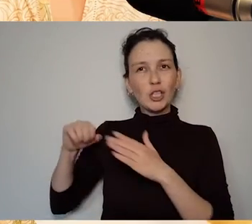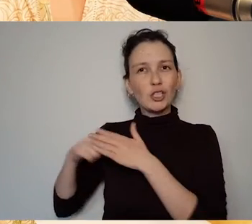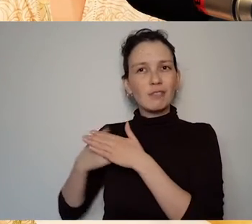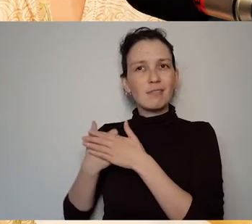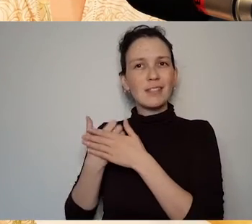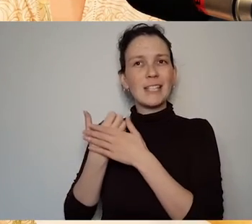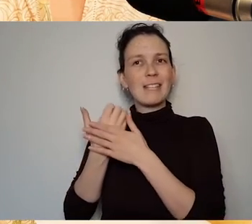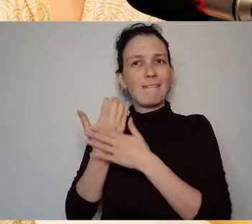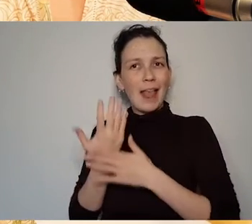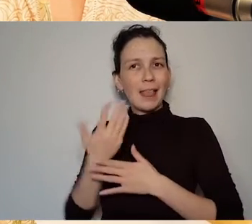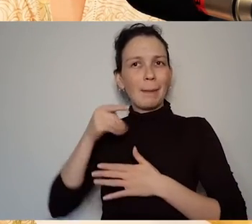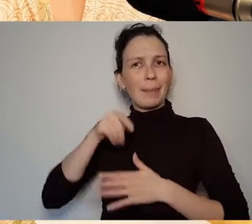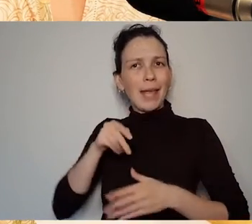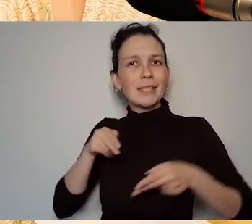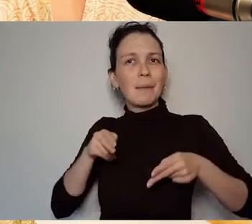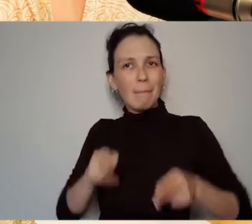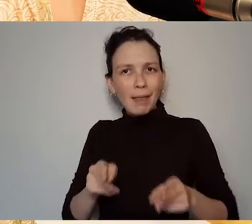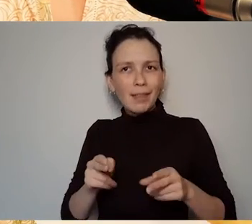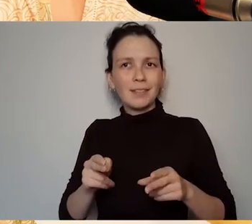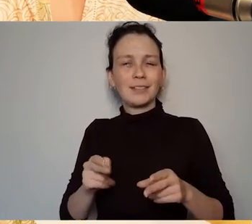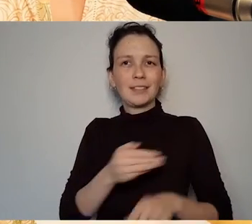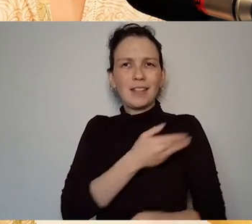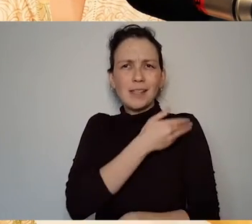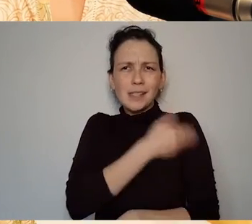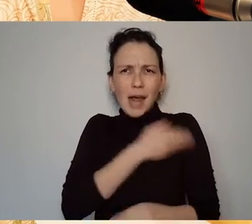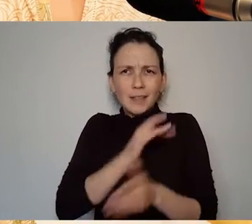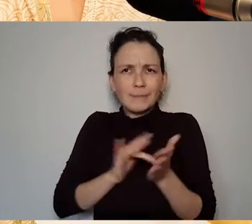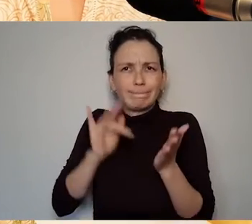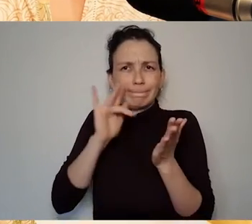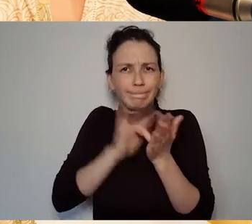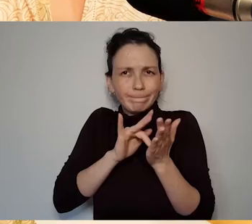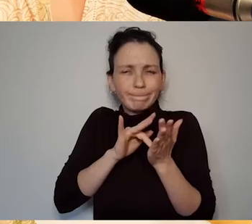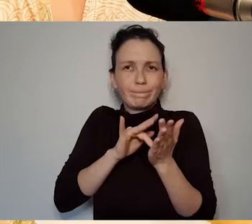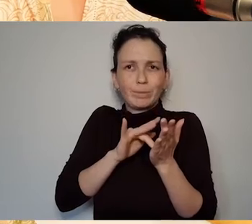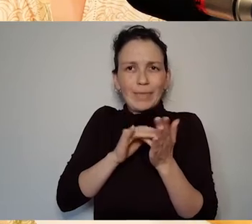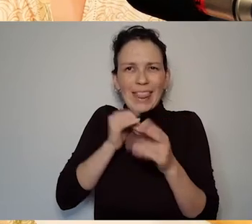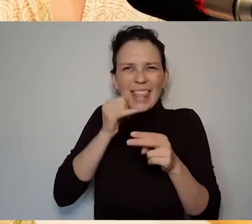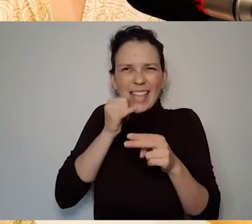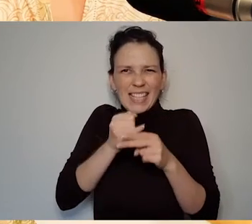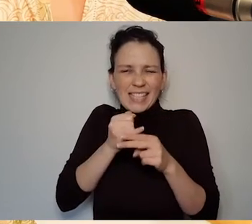working from the inside out with the plays that practice-based approach and that's informing a